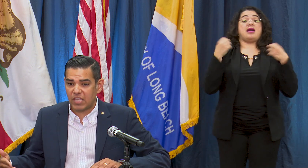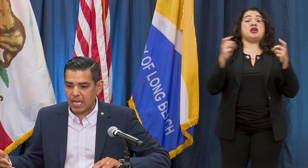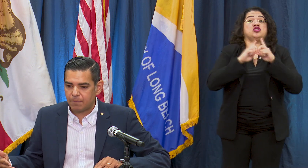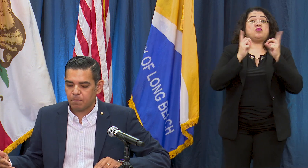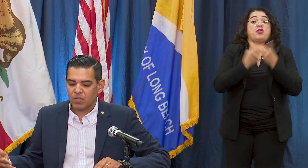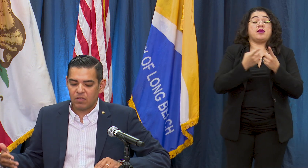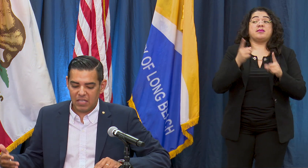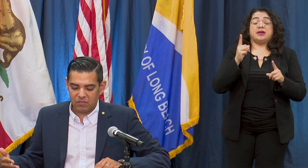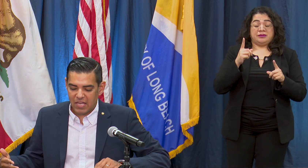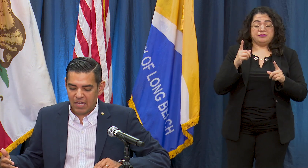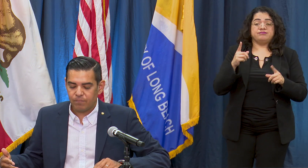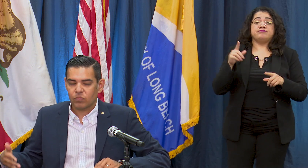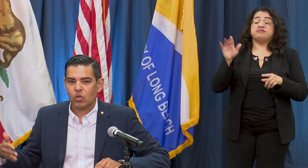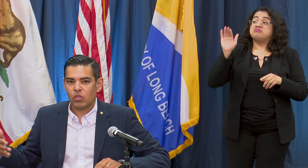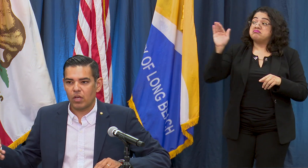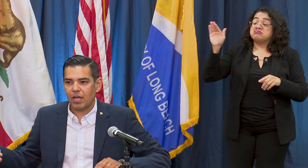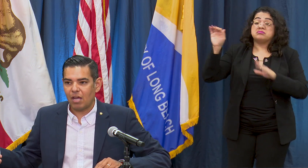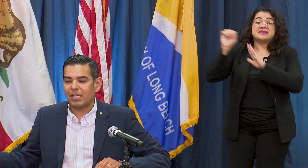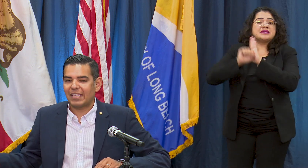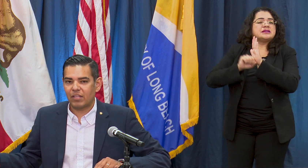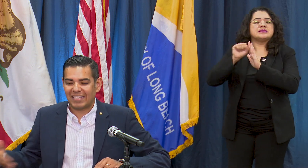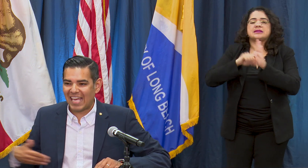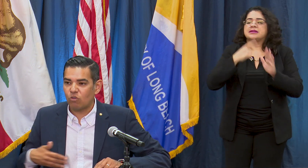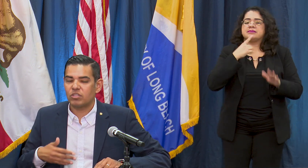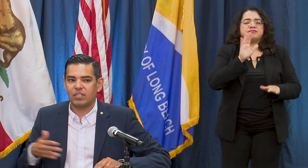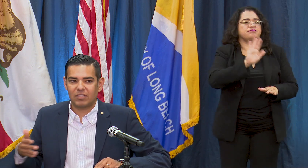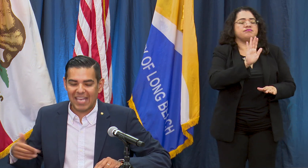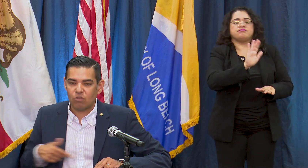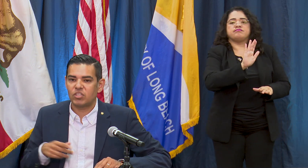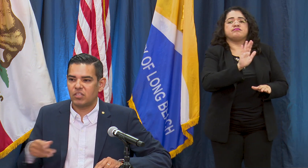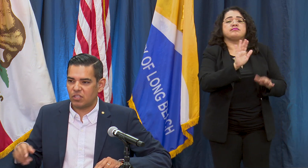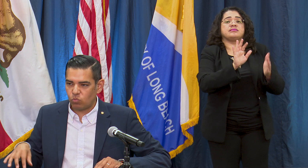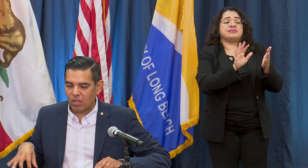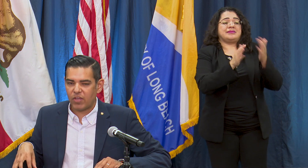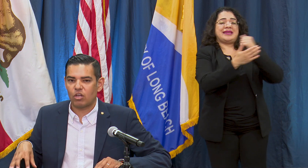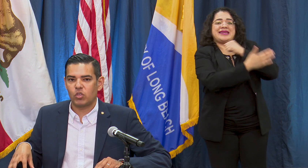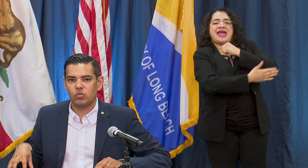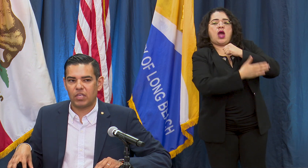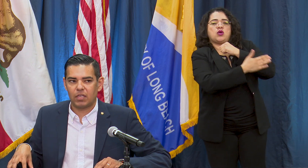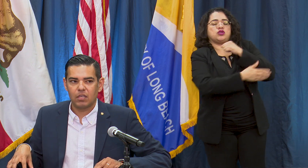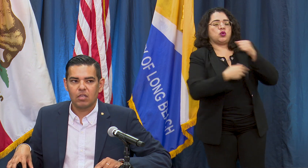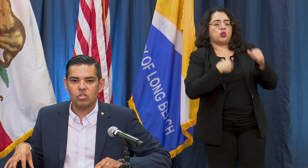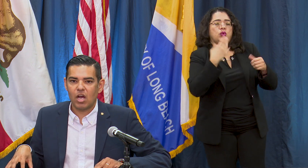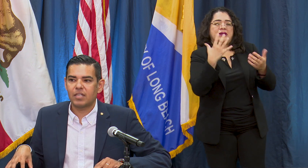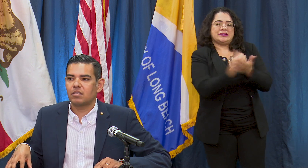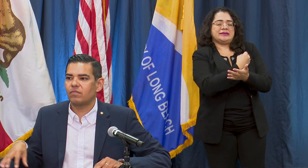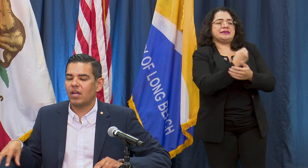is that the counties is what they are using not